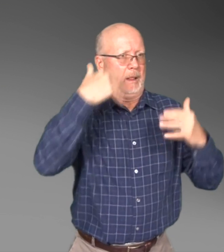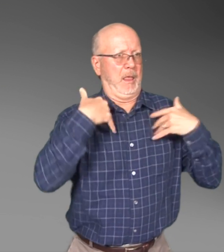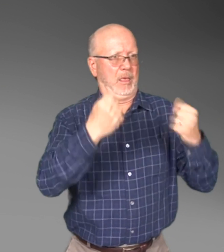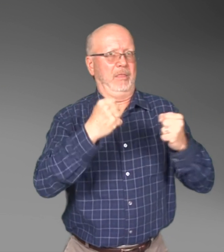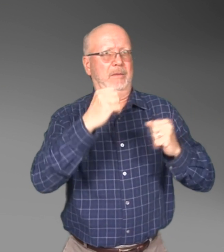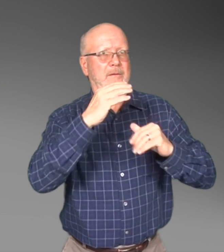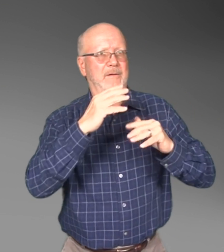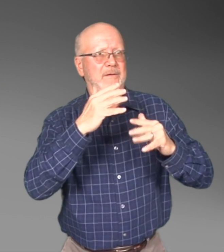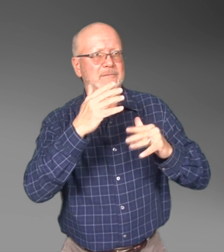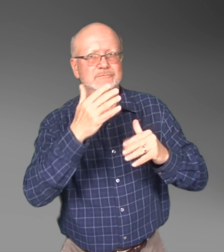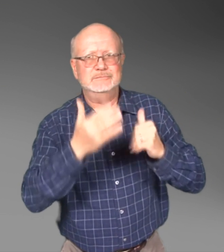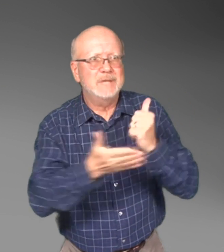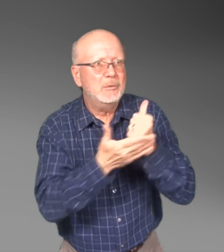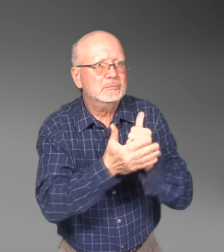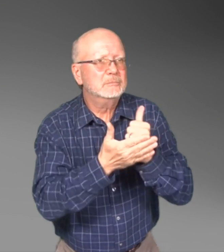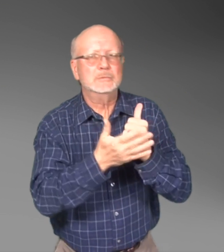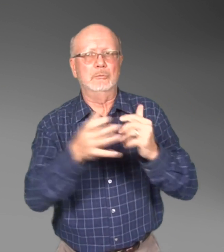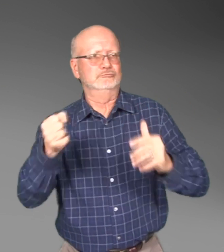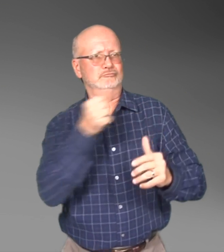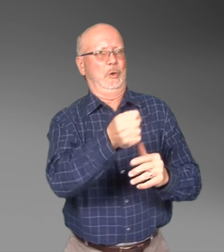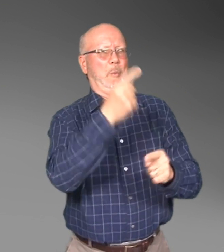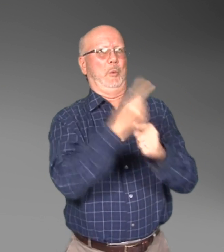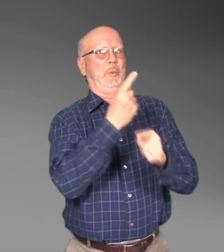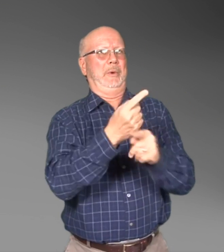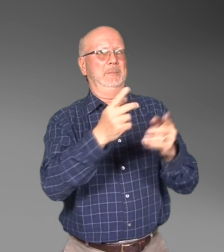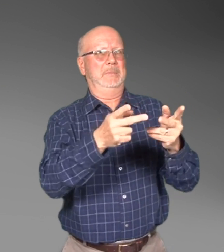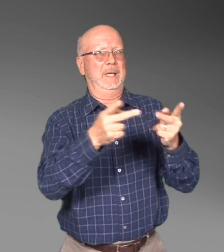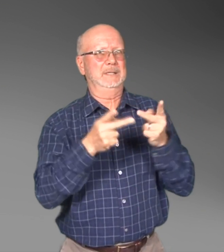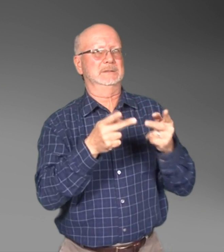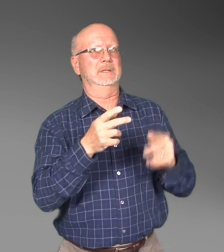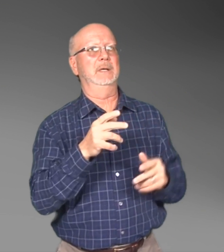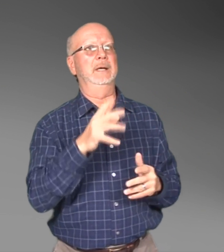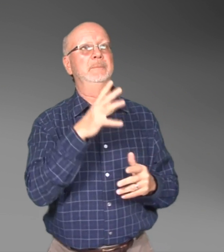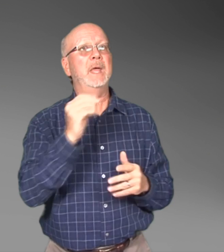services may be provided, this is something that is also addressed.